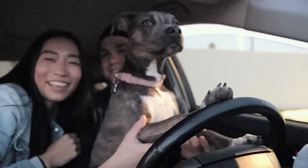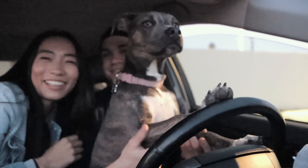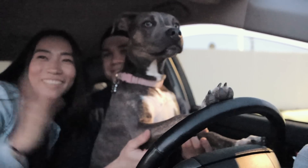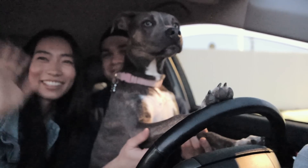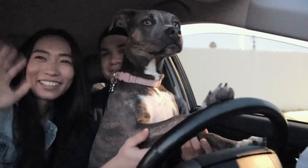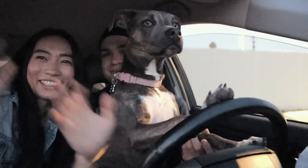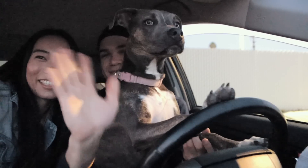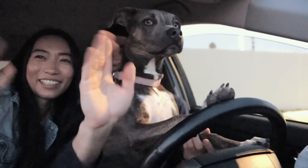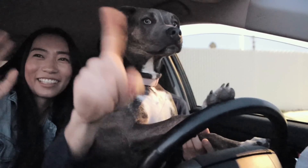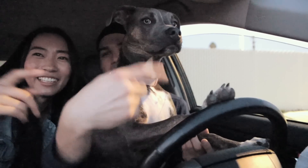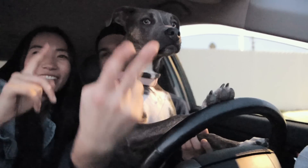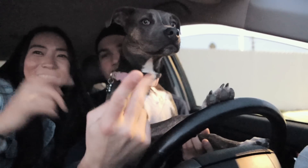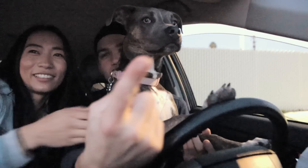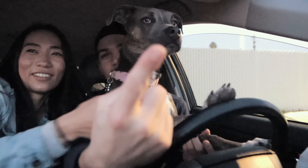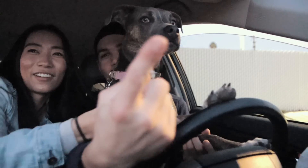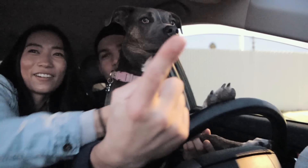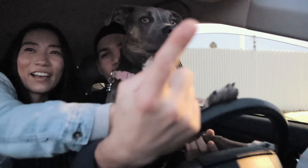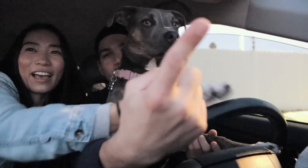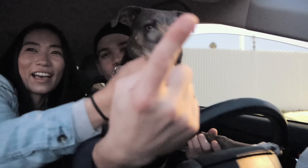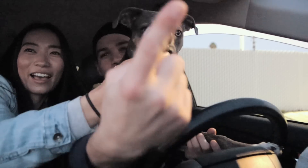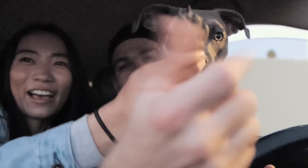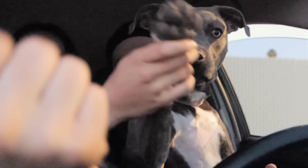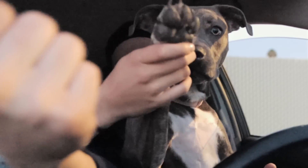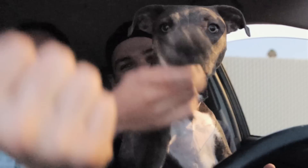E:bye Sign Duo OUT!